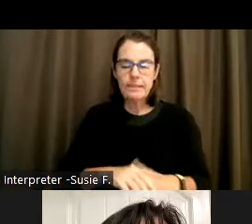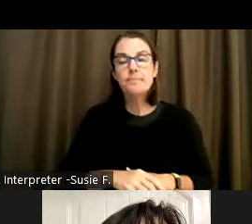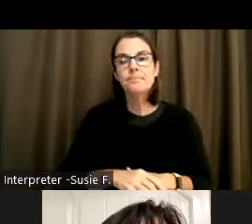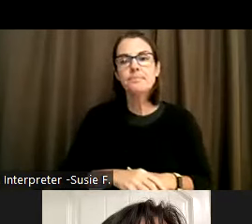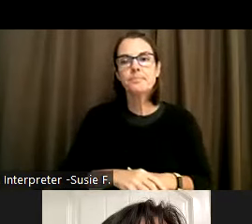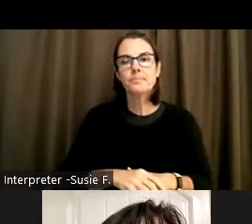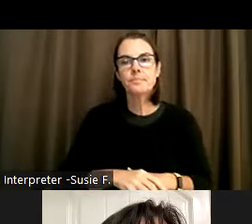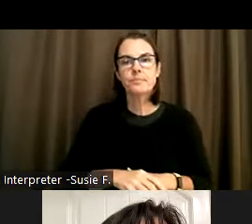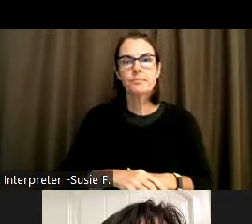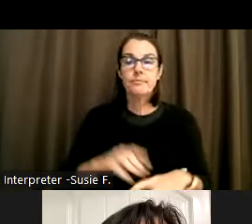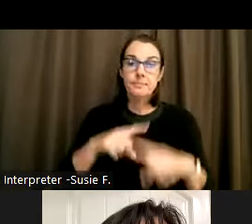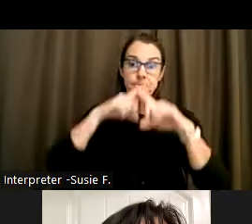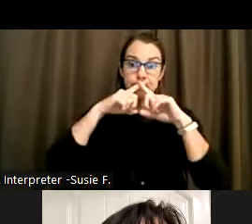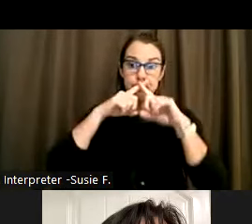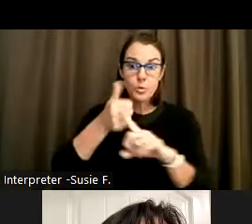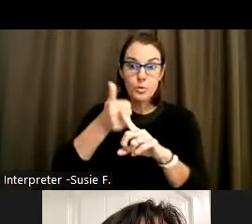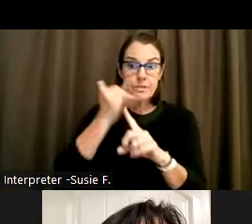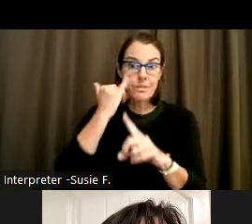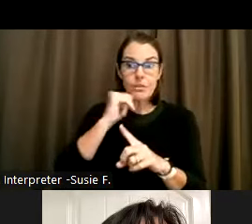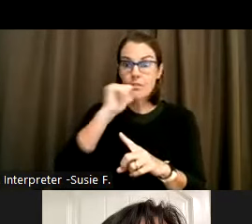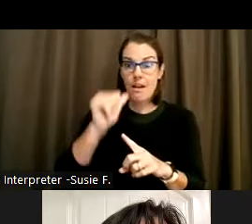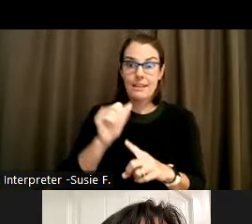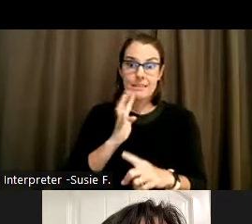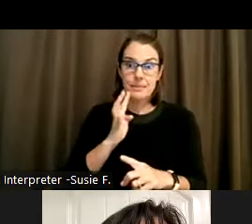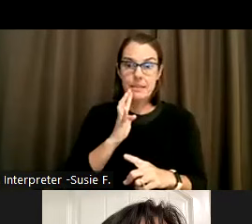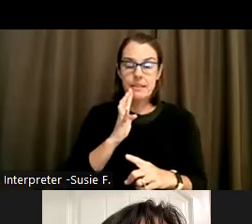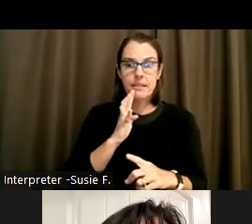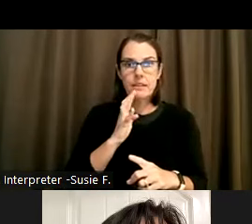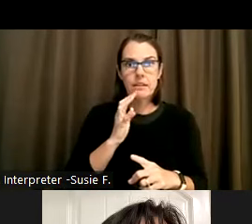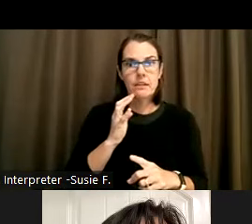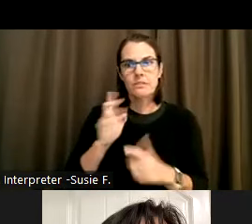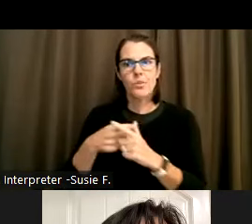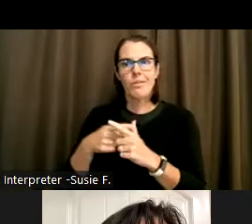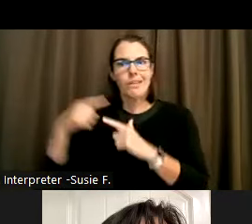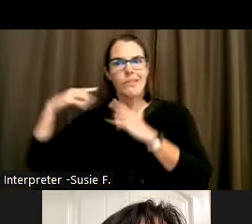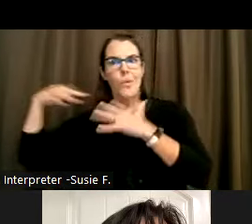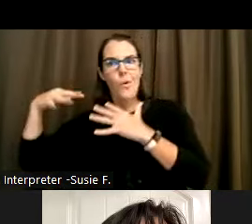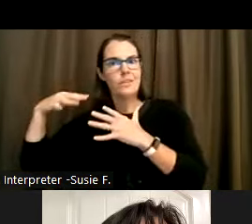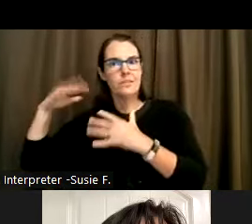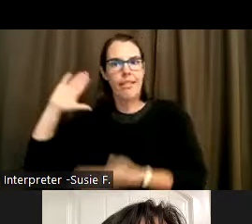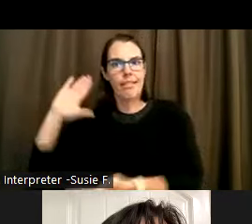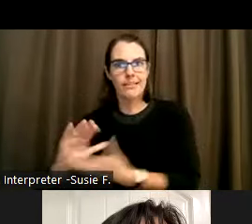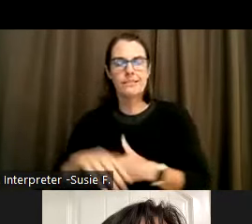Mute yourself, if you're not speaking, to cut down on distraction and background noise. Be present without distraction